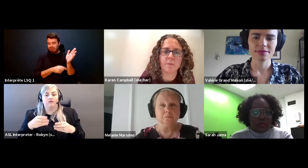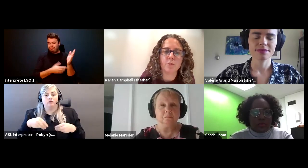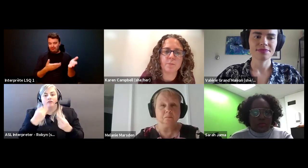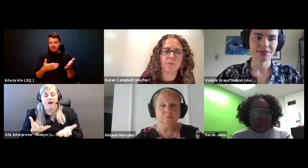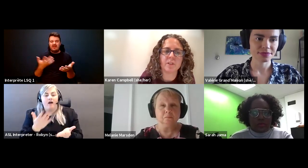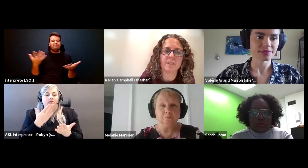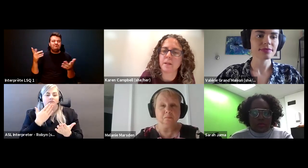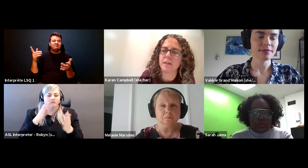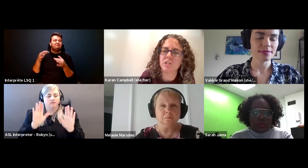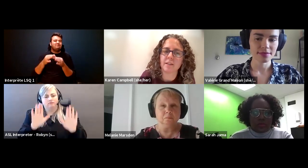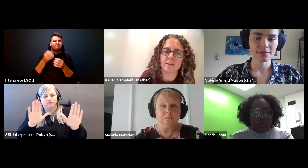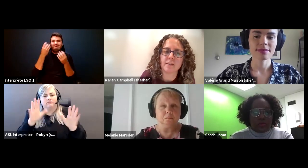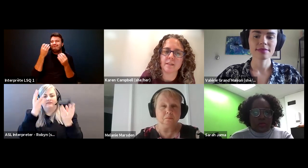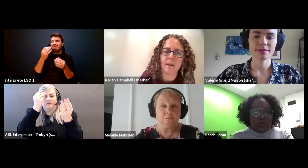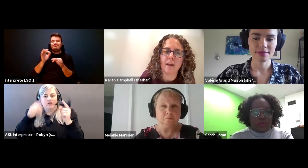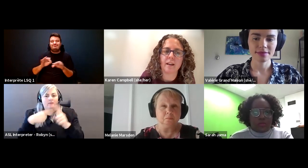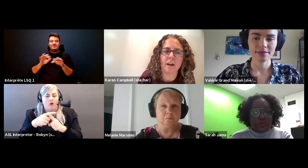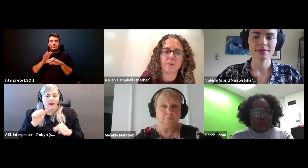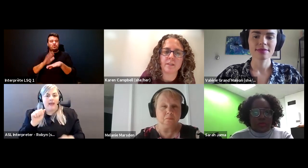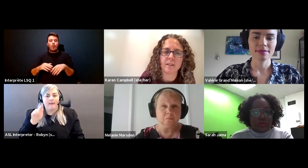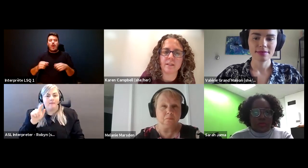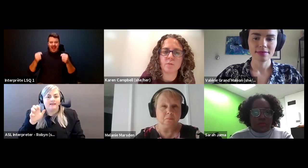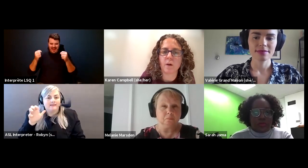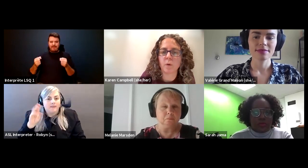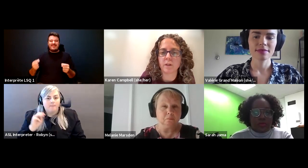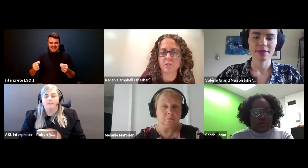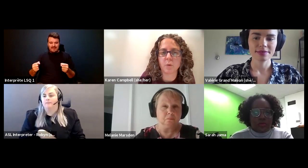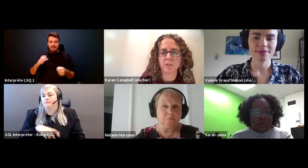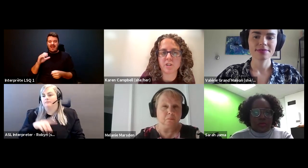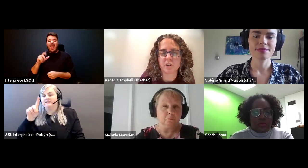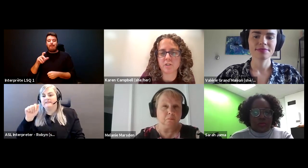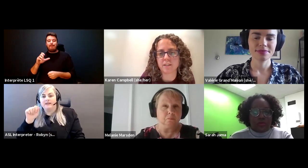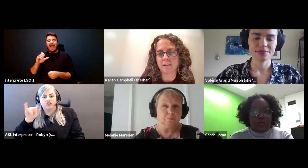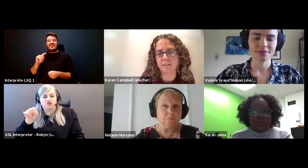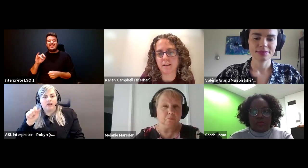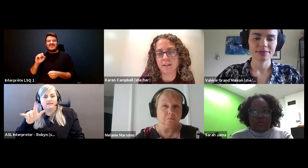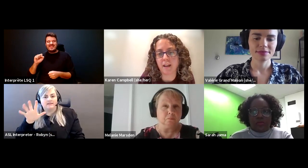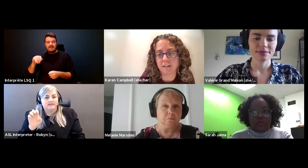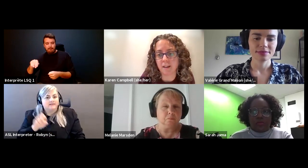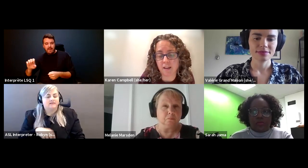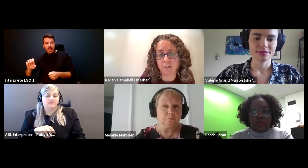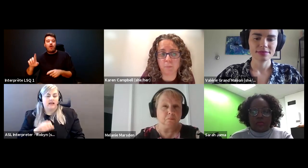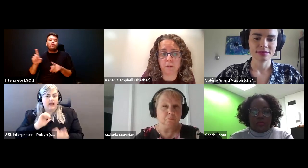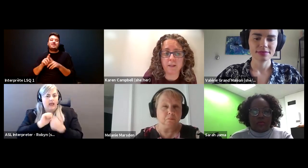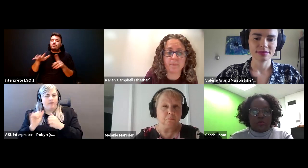Karen Campbell (she/her): The Movement for disability justice and how this links to our work towards gender justice in Canada and globally.